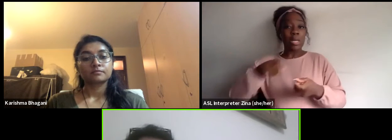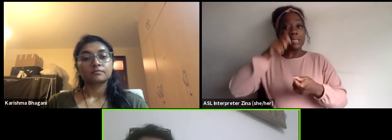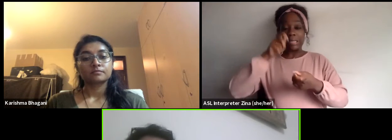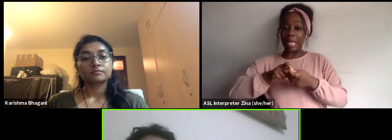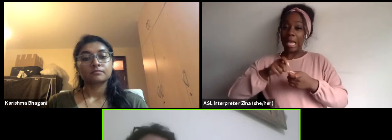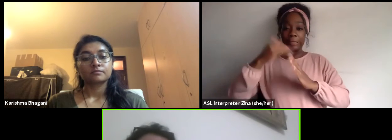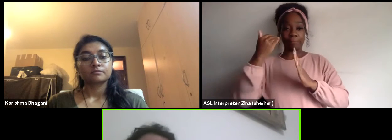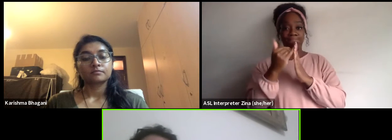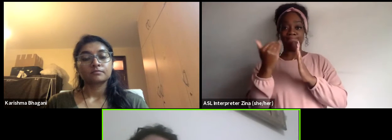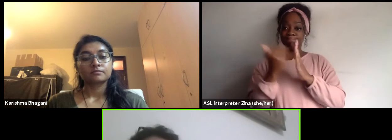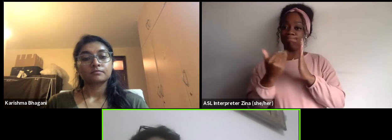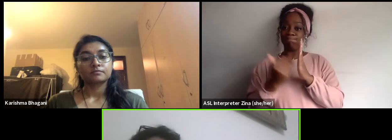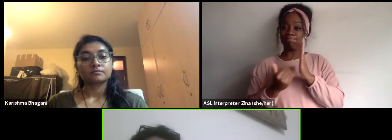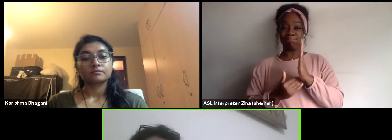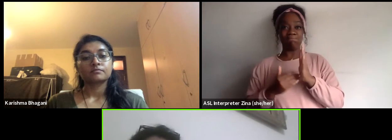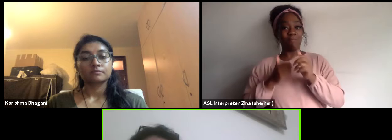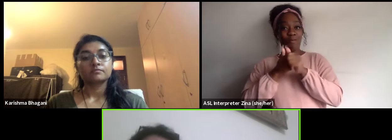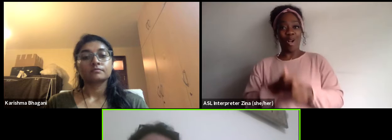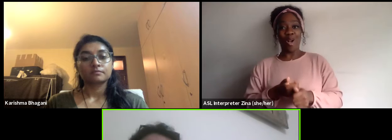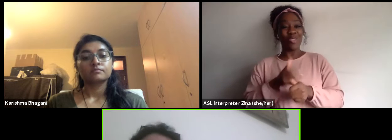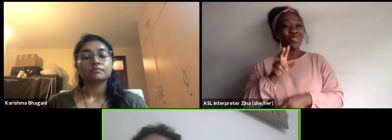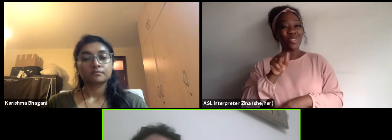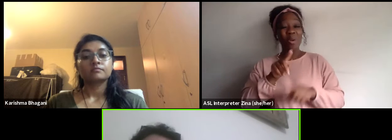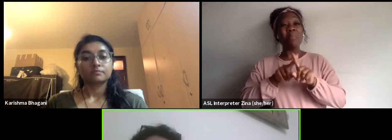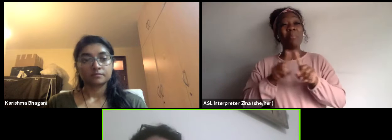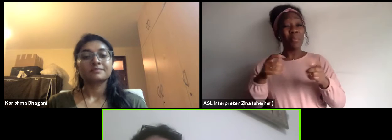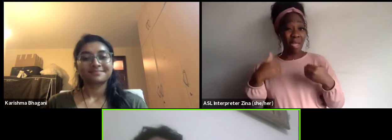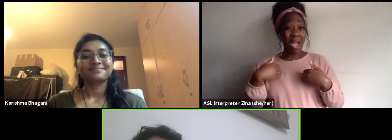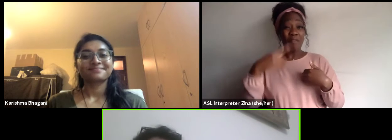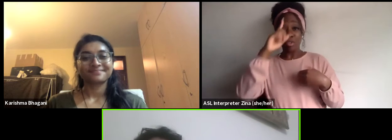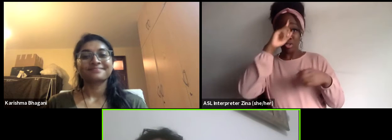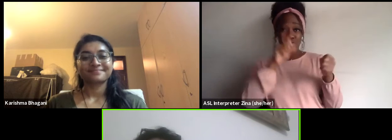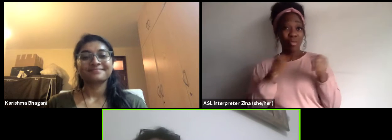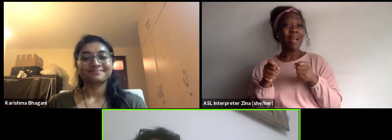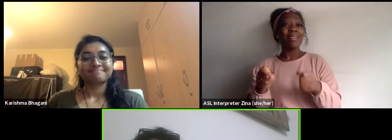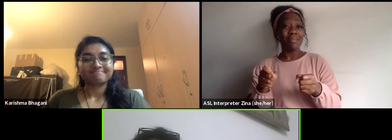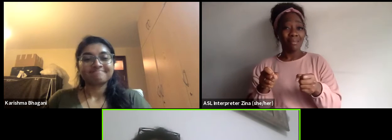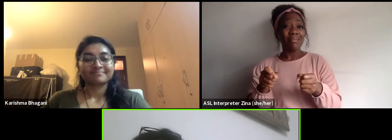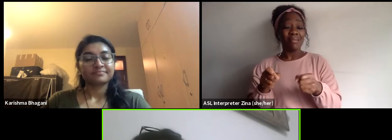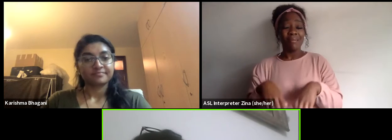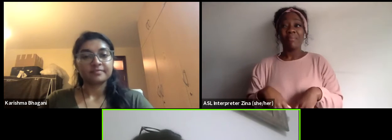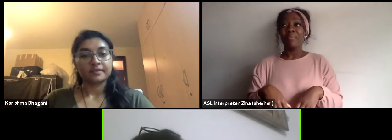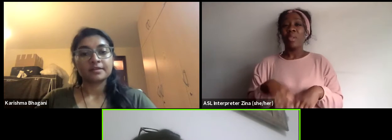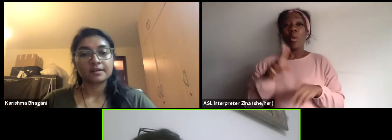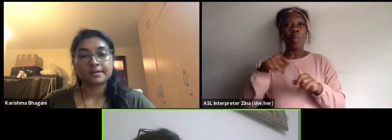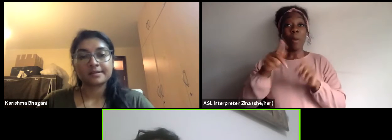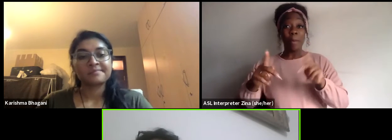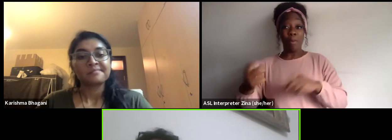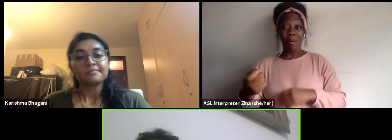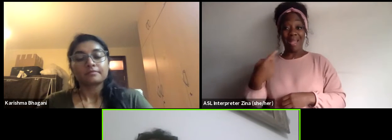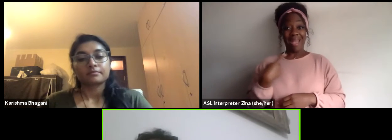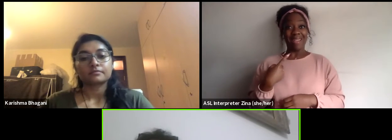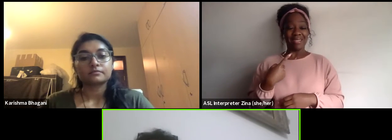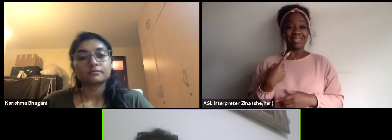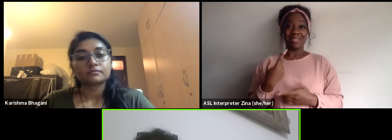because it's a question that people ask CFW when they reach out to us and they say to make it simple